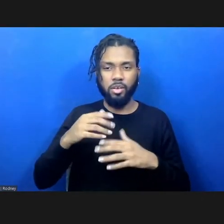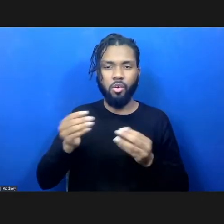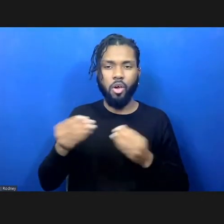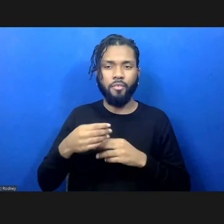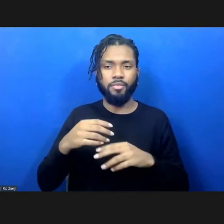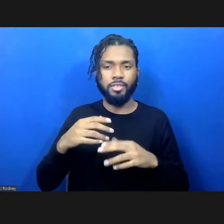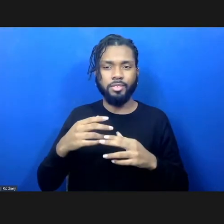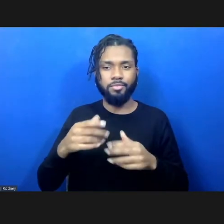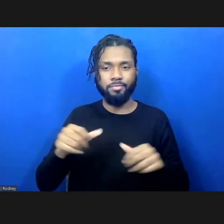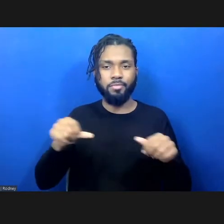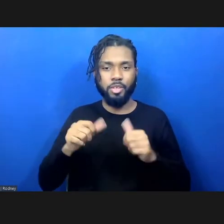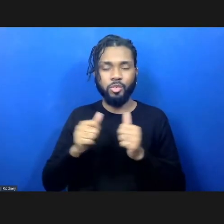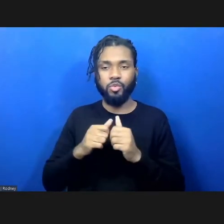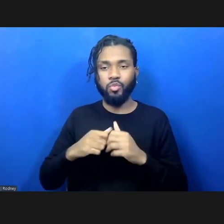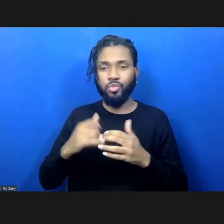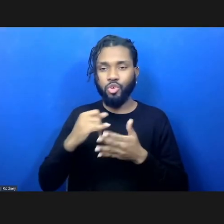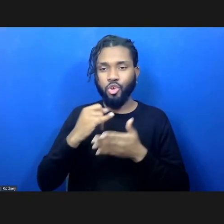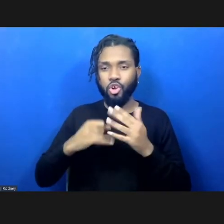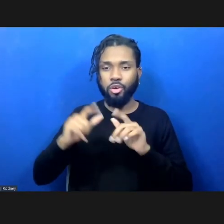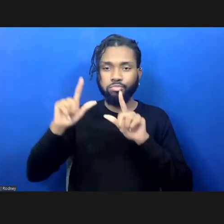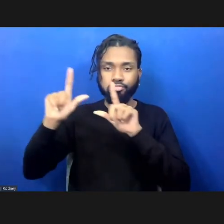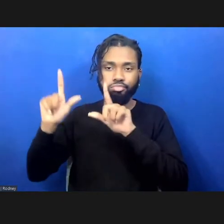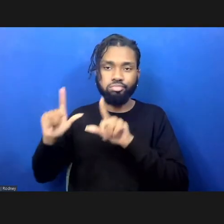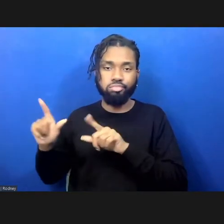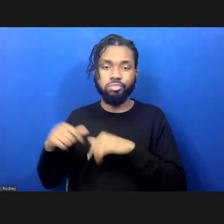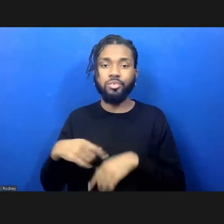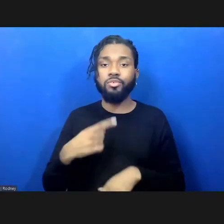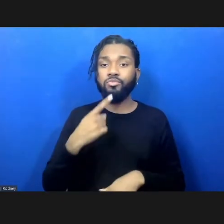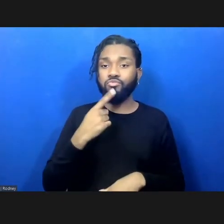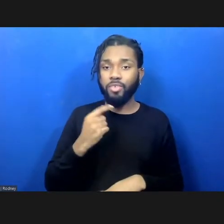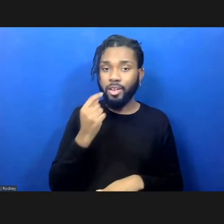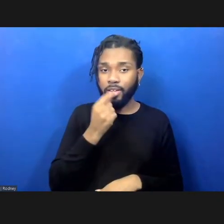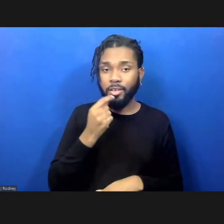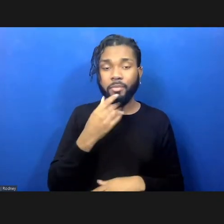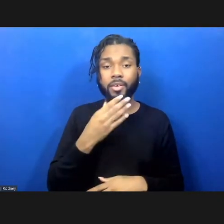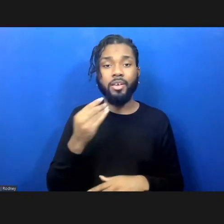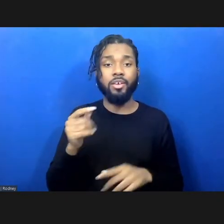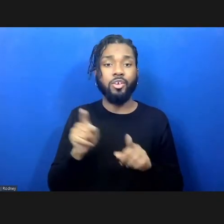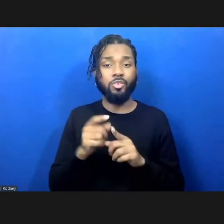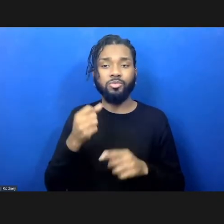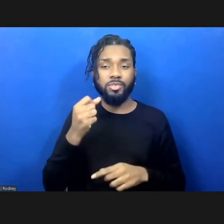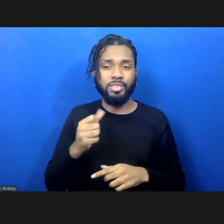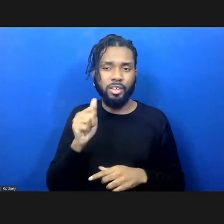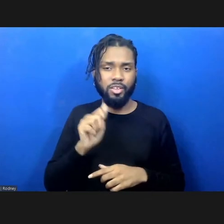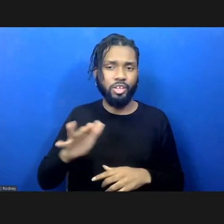some red lipstick, and a kind of South Asian embroidered shirt.